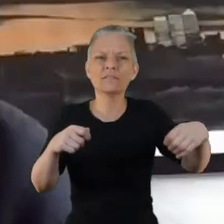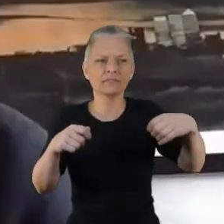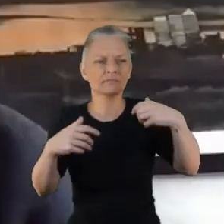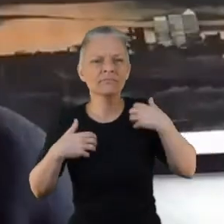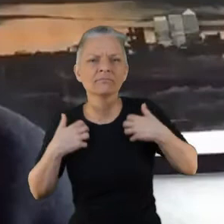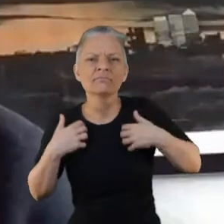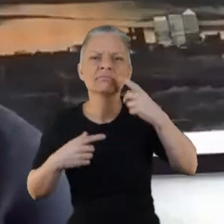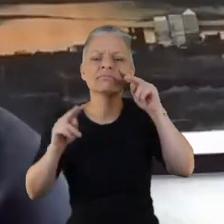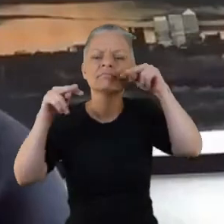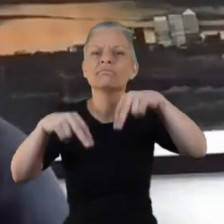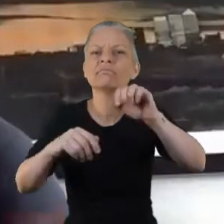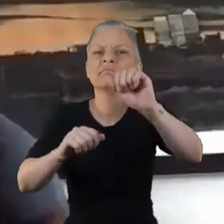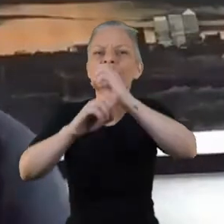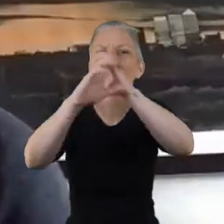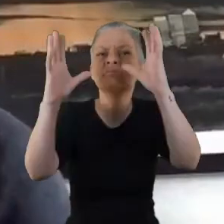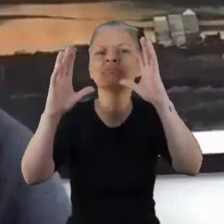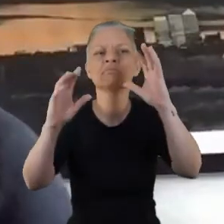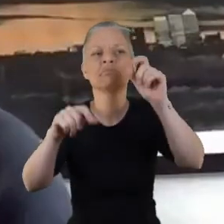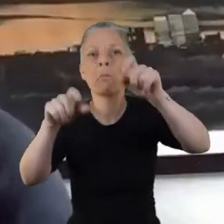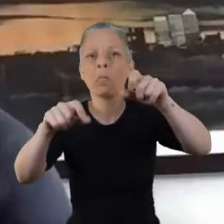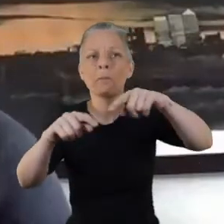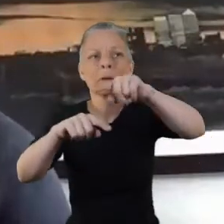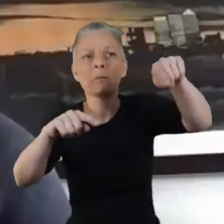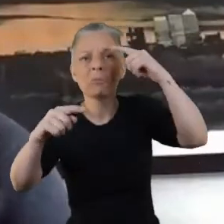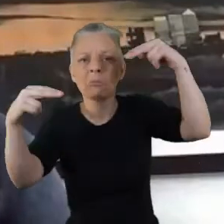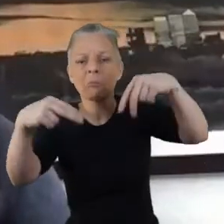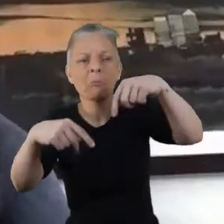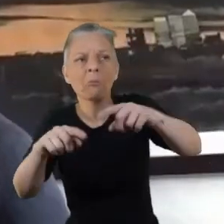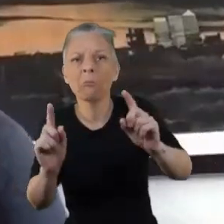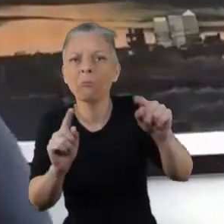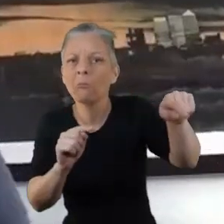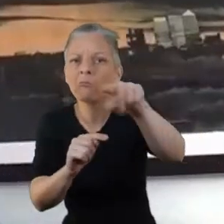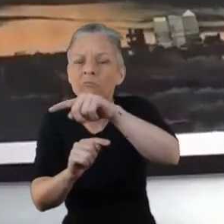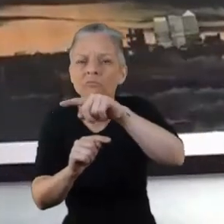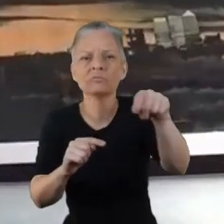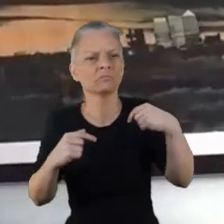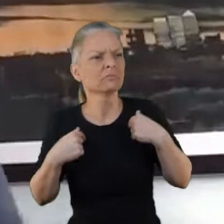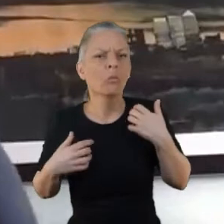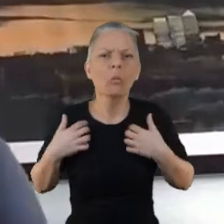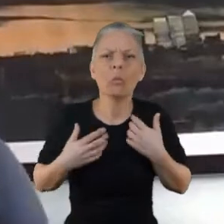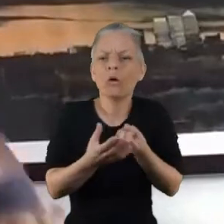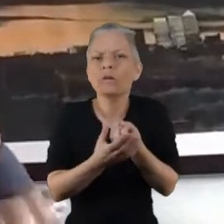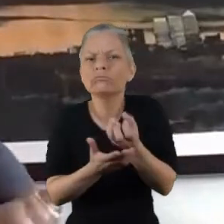Project? It was my support worker at LAMH that suggested coming along to your designing a new mental